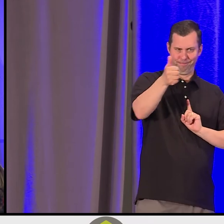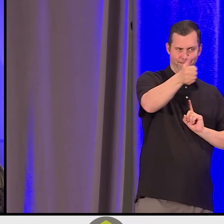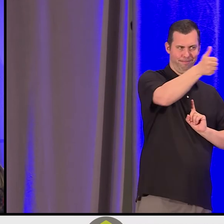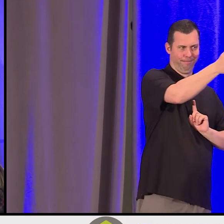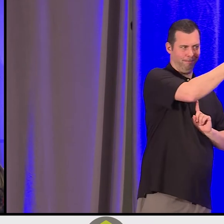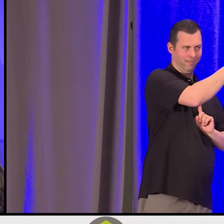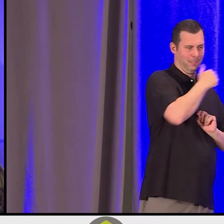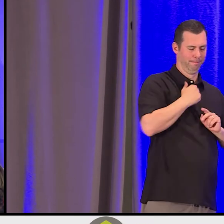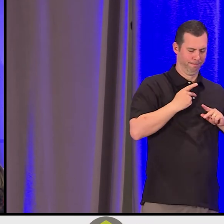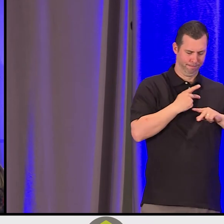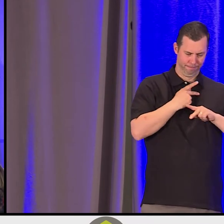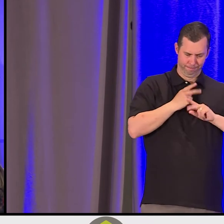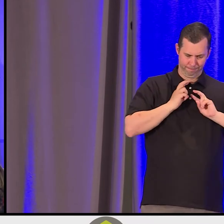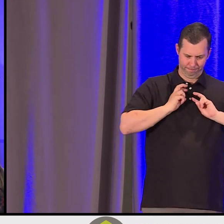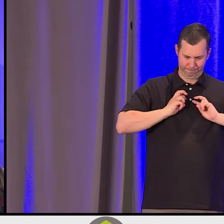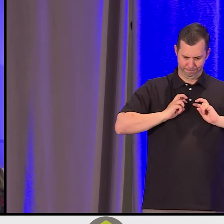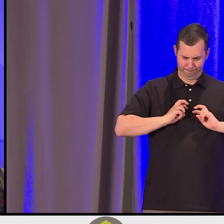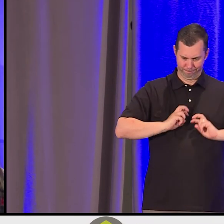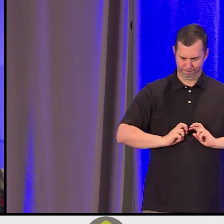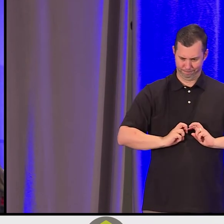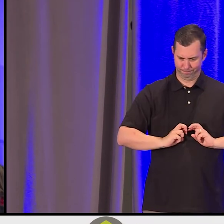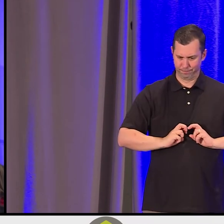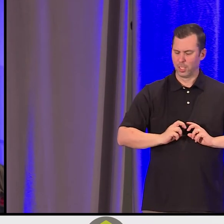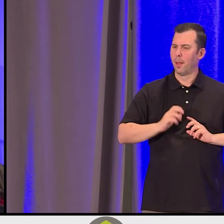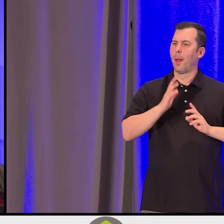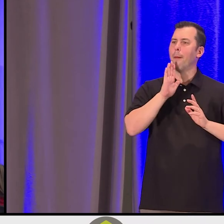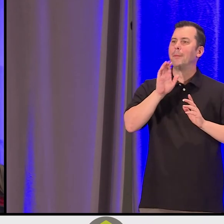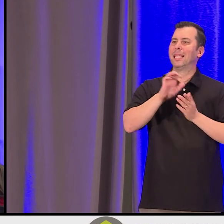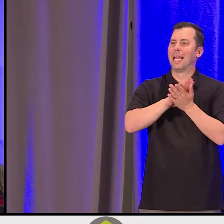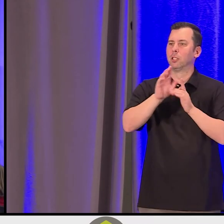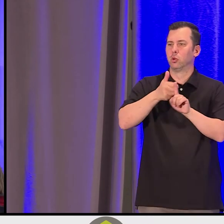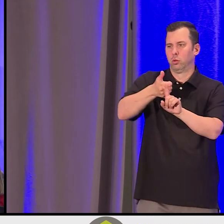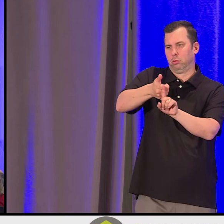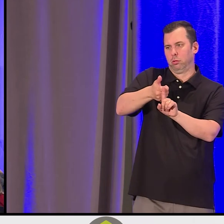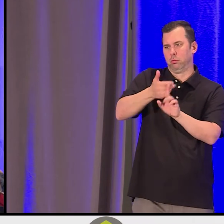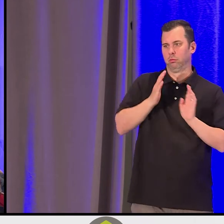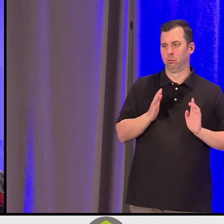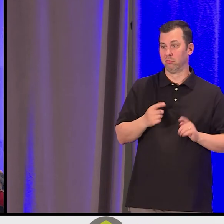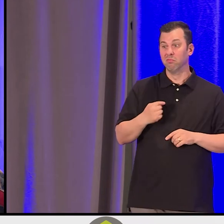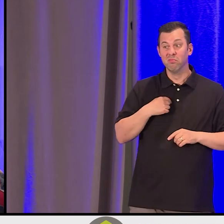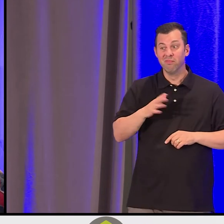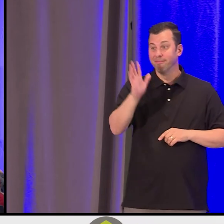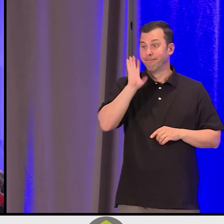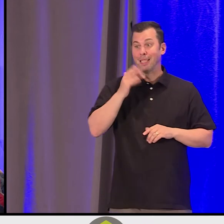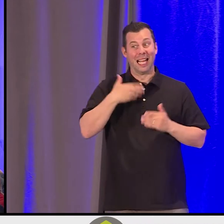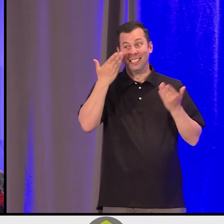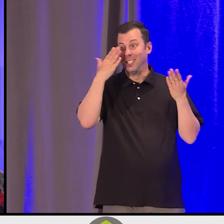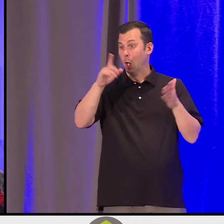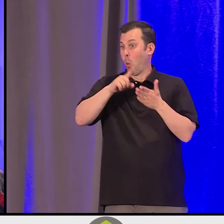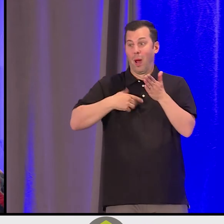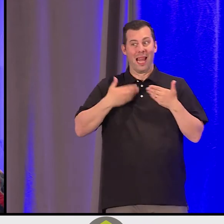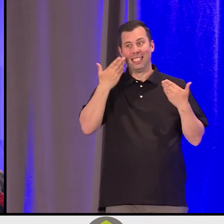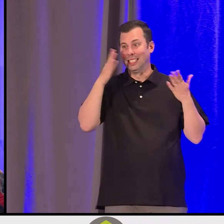objective observers and being kind to yourself. I didn't know what I didn't know when I was in my earlier part of my life.